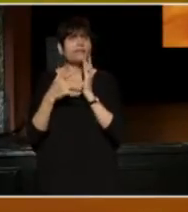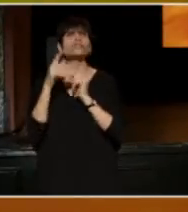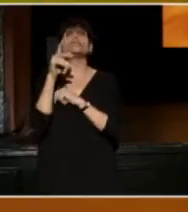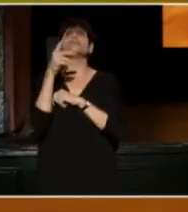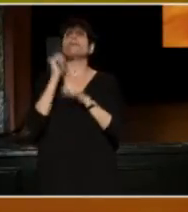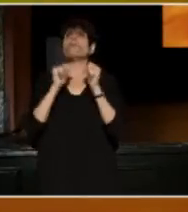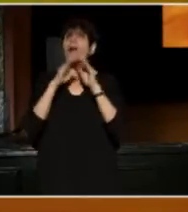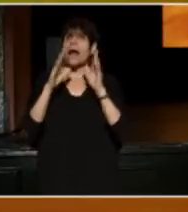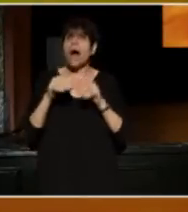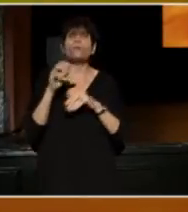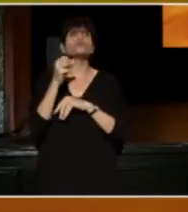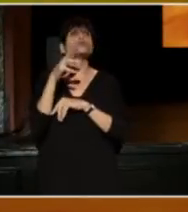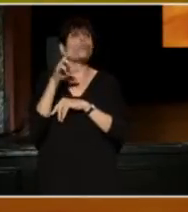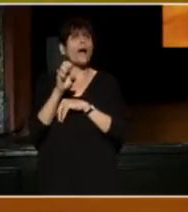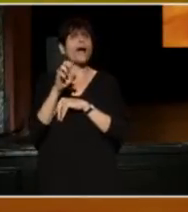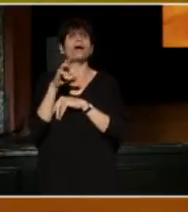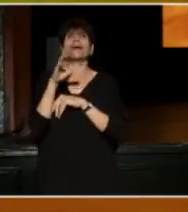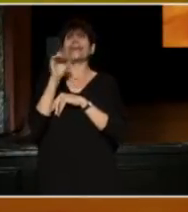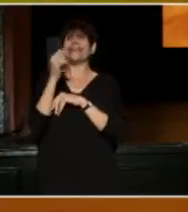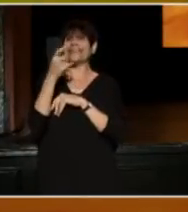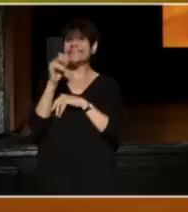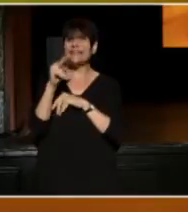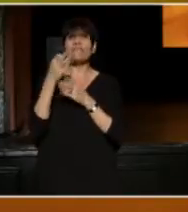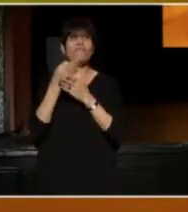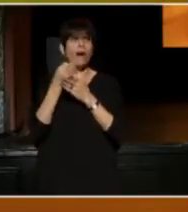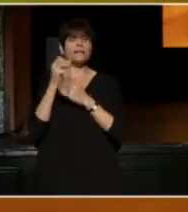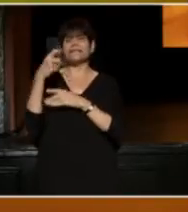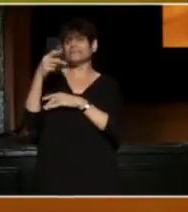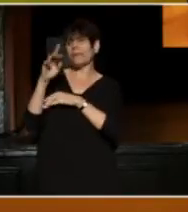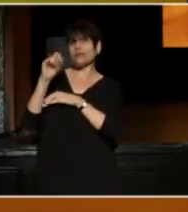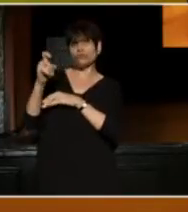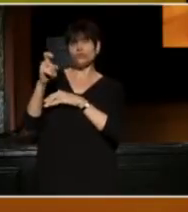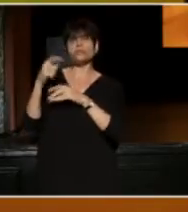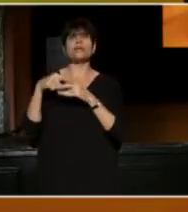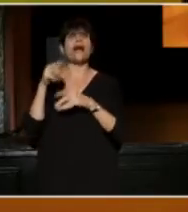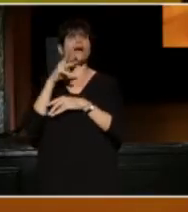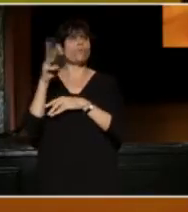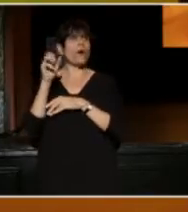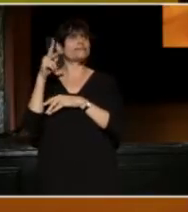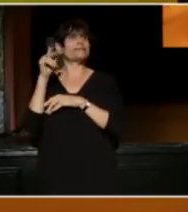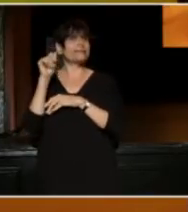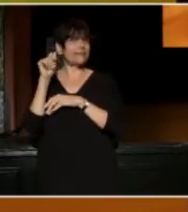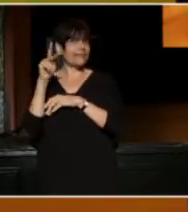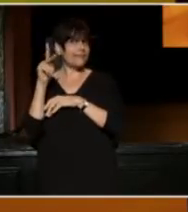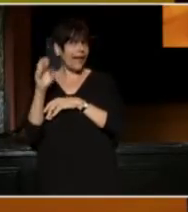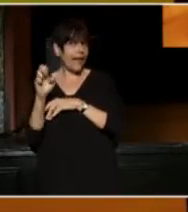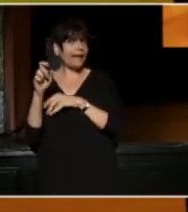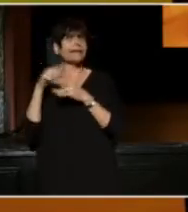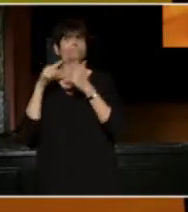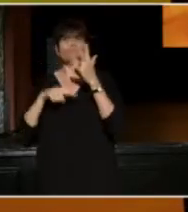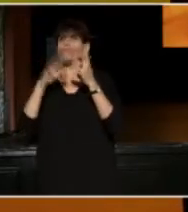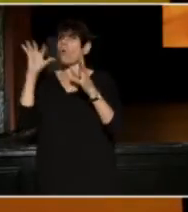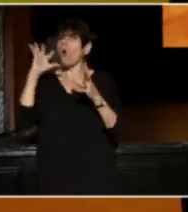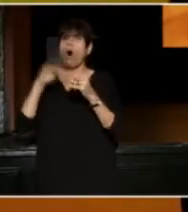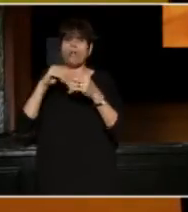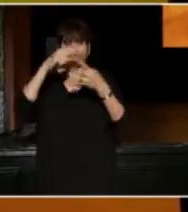The Ruth Easton Fund, Spektrix, and Westlake Reed Leskosky. Thank you to all of our Conference supporters.